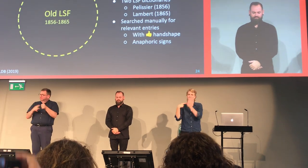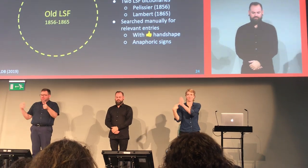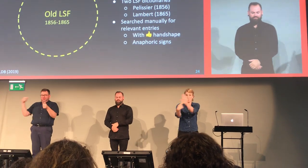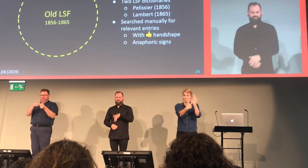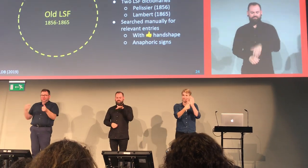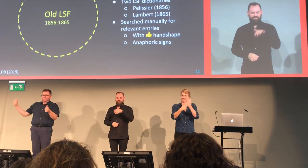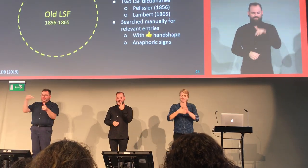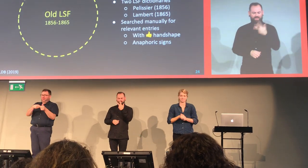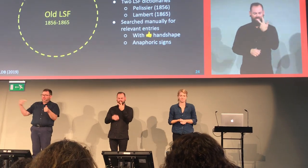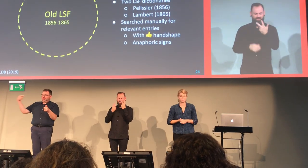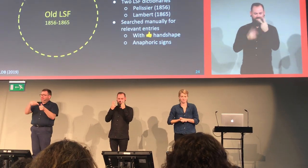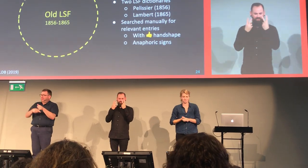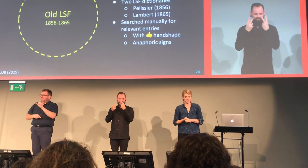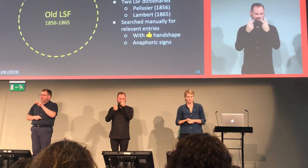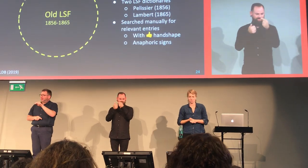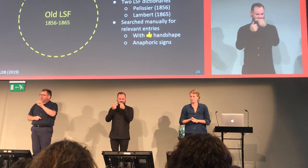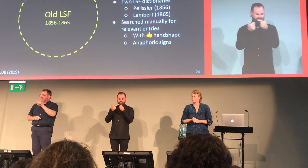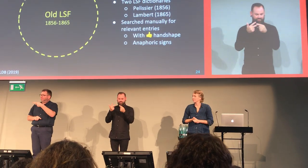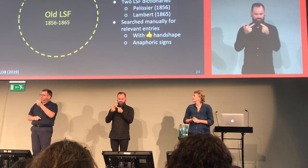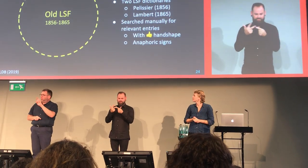We have three important things to show you.